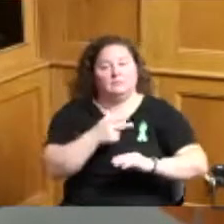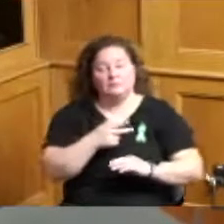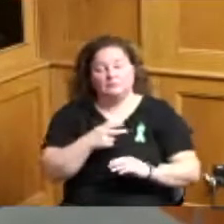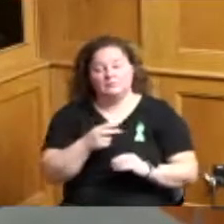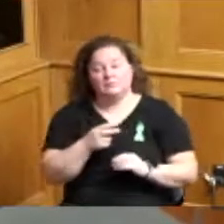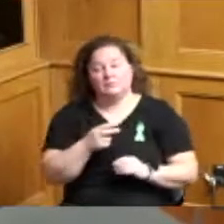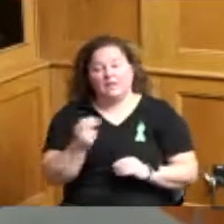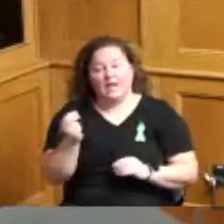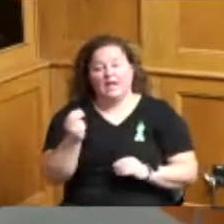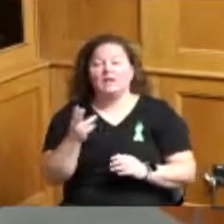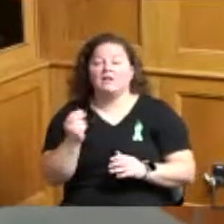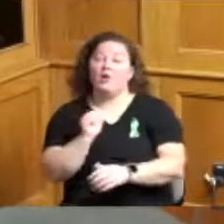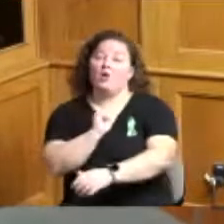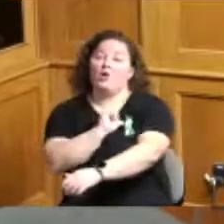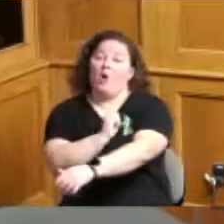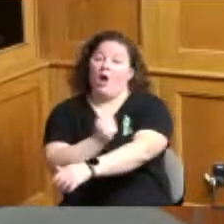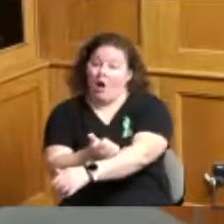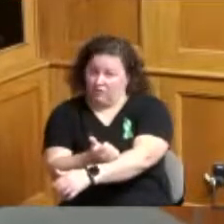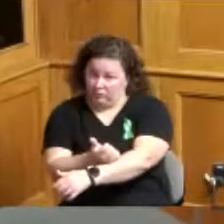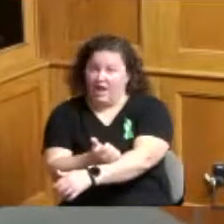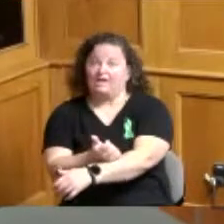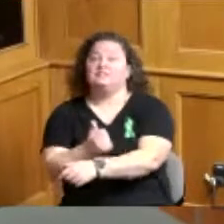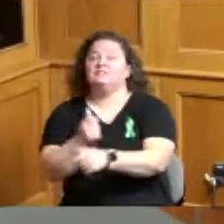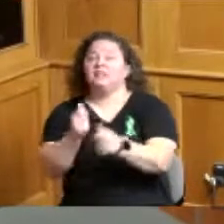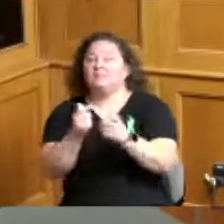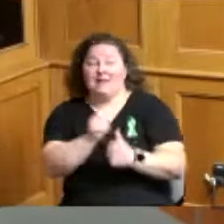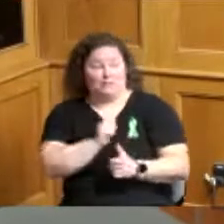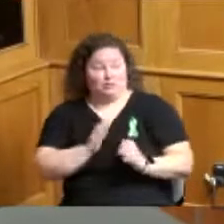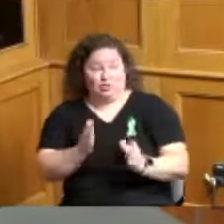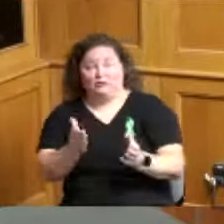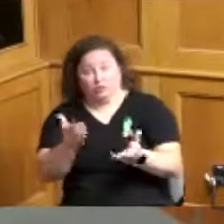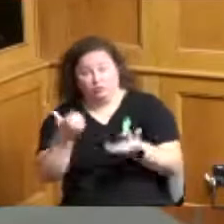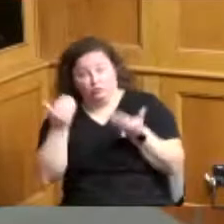the Administrator to execute that agreement and MSD would then record it on the property